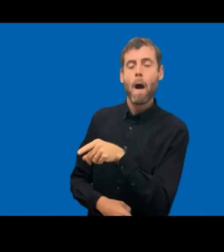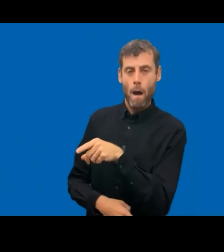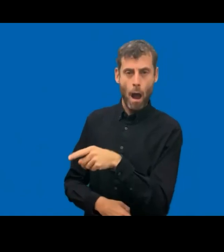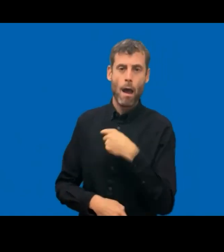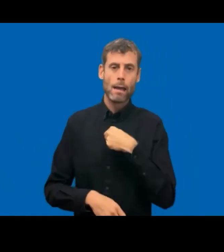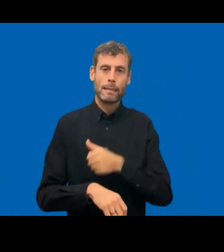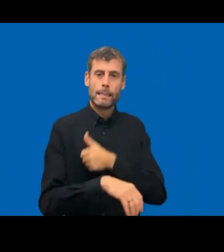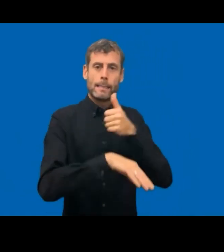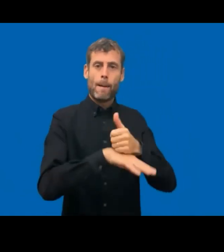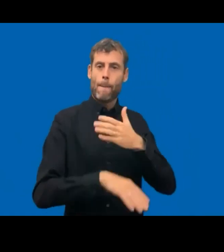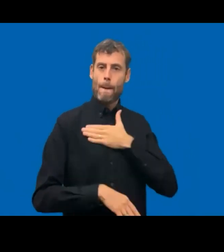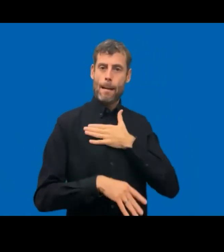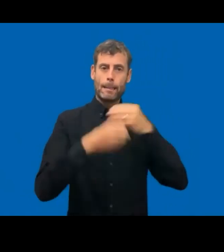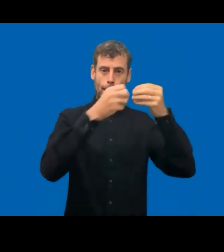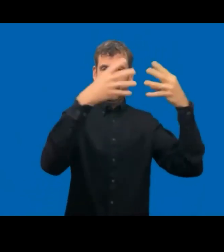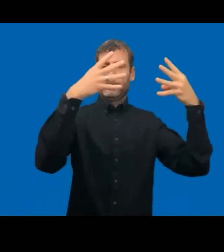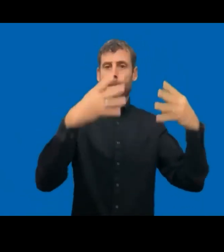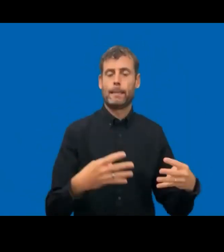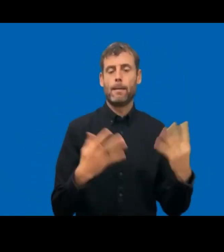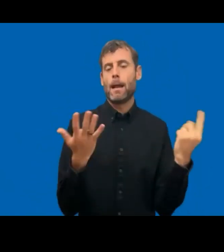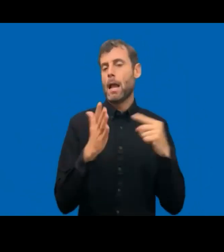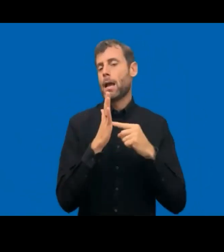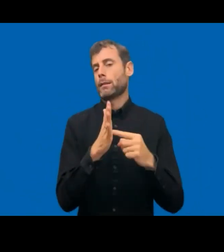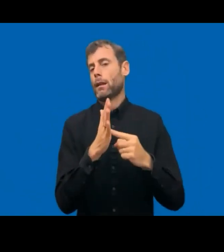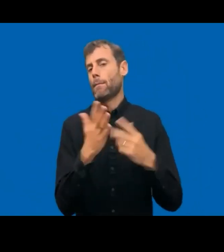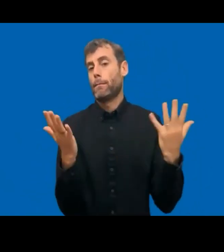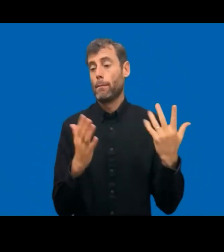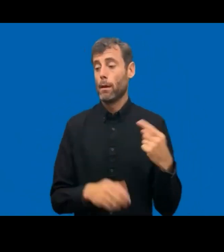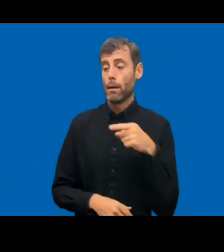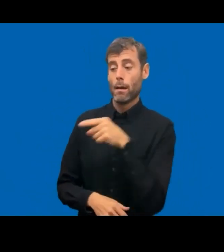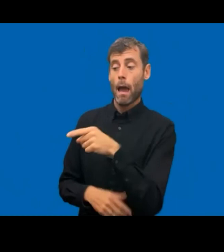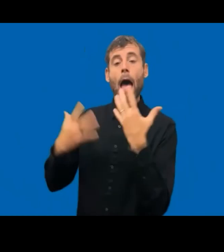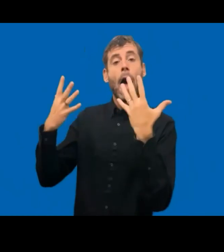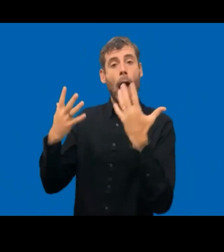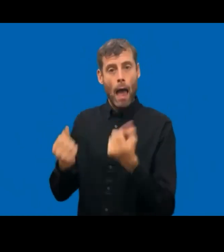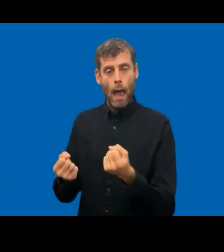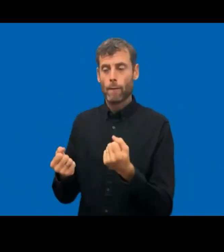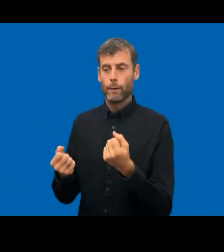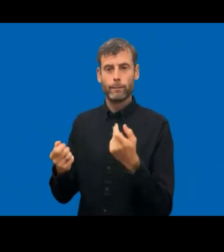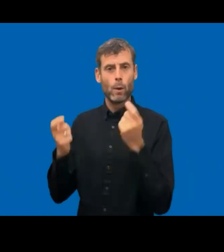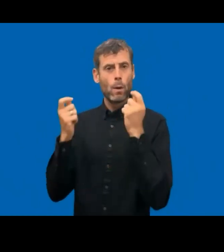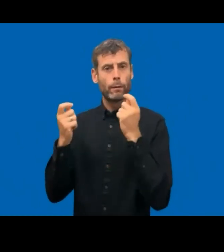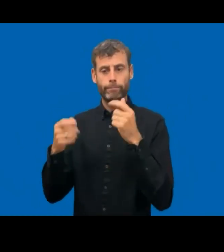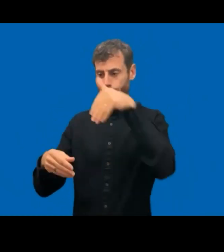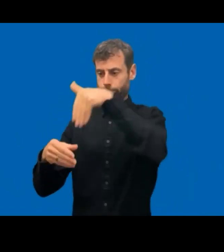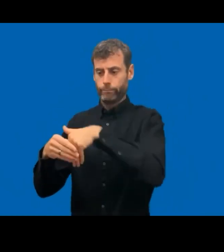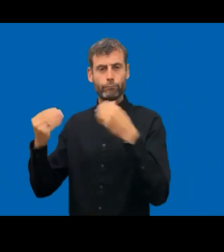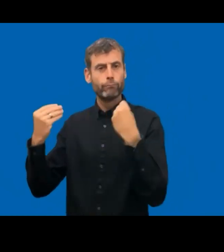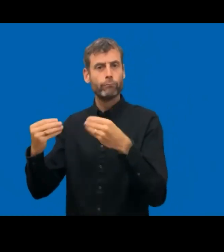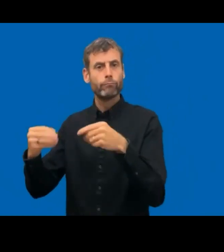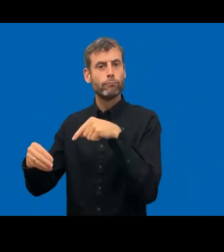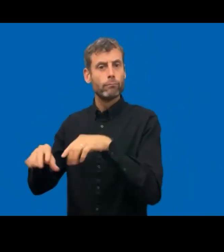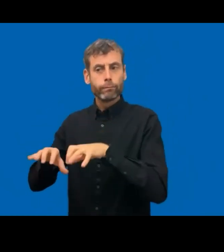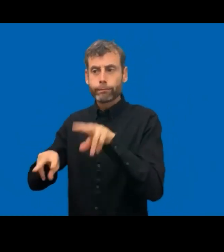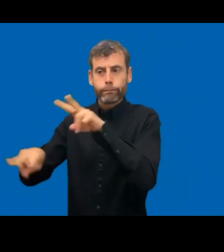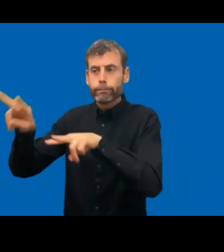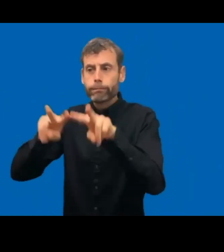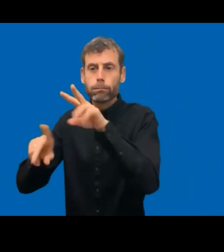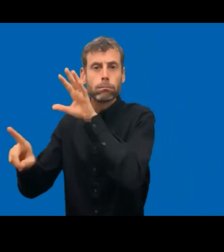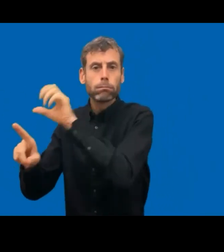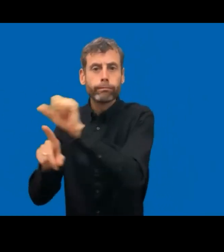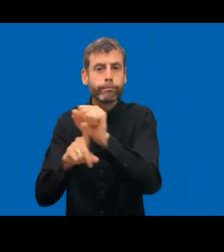this, we want, of course, the most automated possible simplified monitoring. And we are